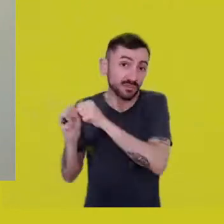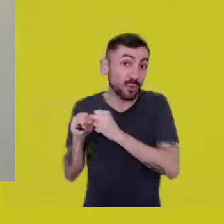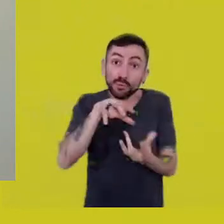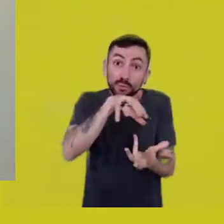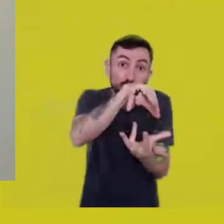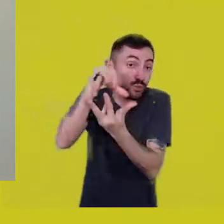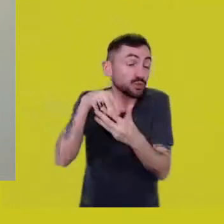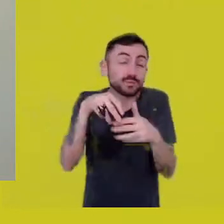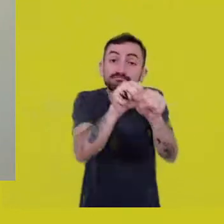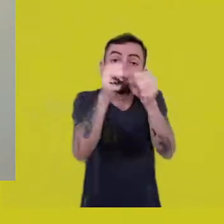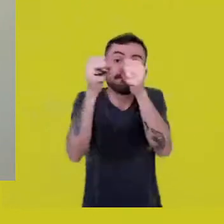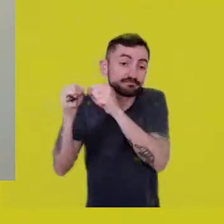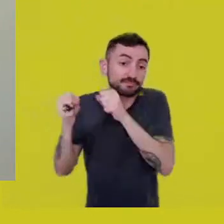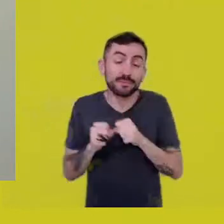California is on fire.